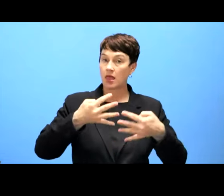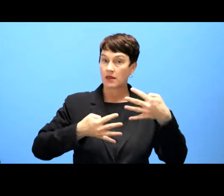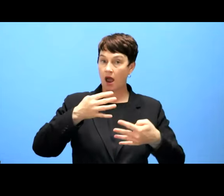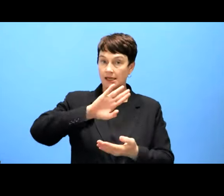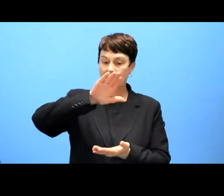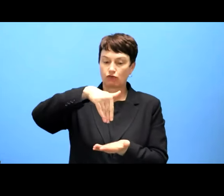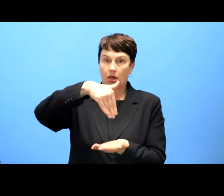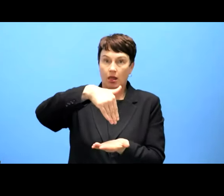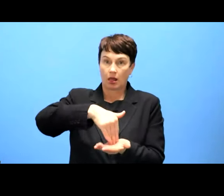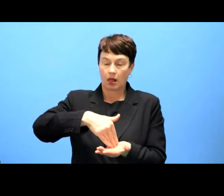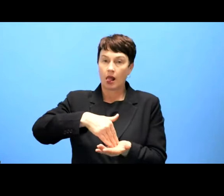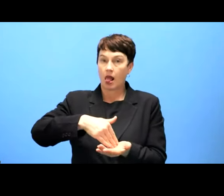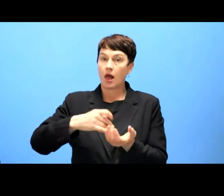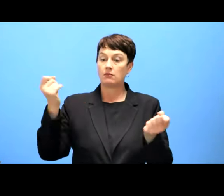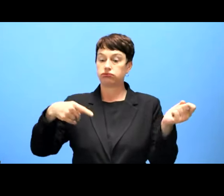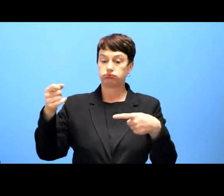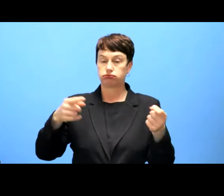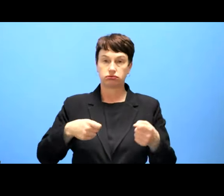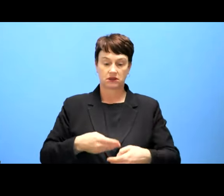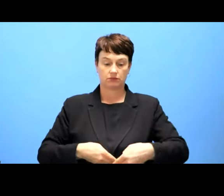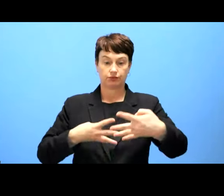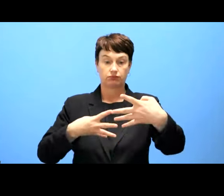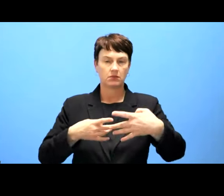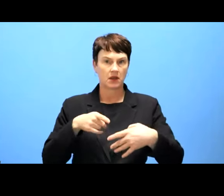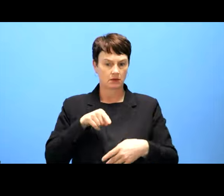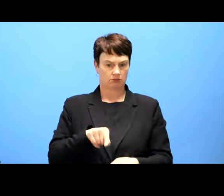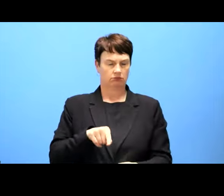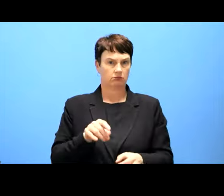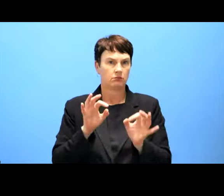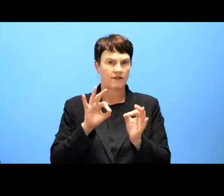and I think quite a few of them are interested in doing something similar, or hoping for the